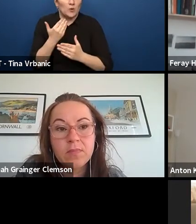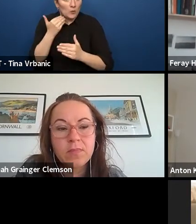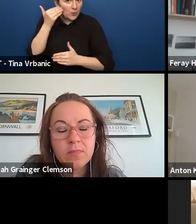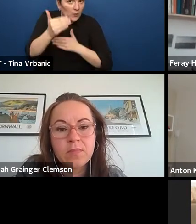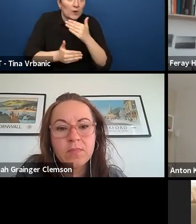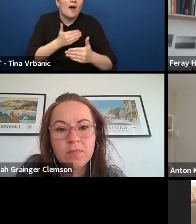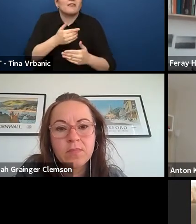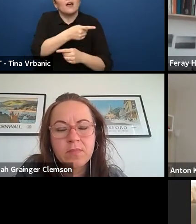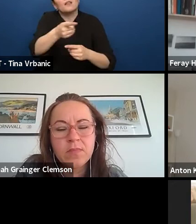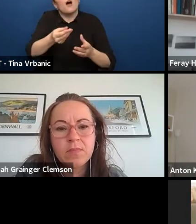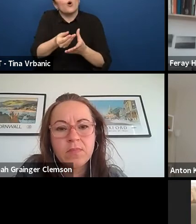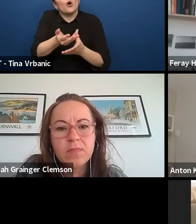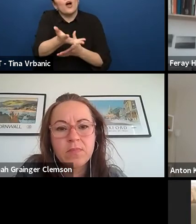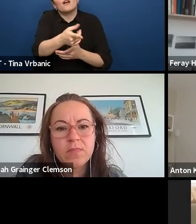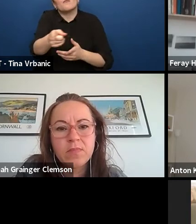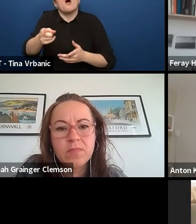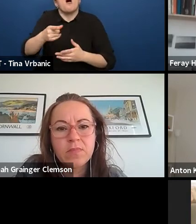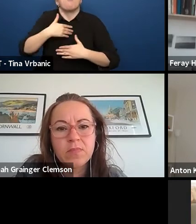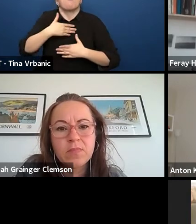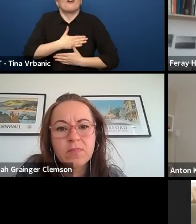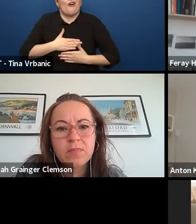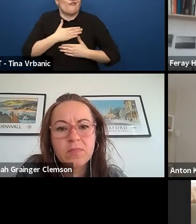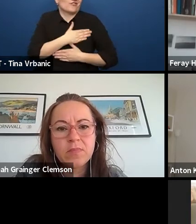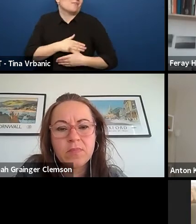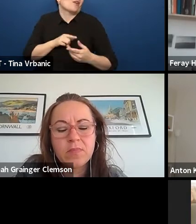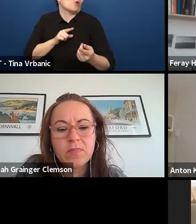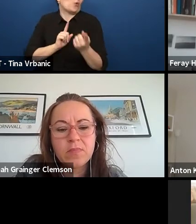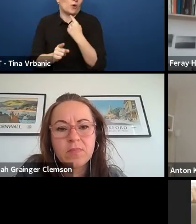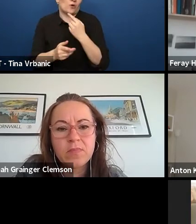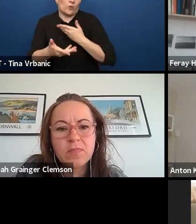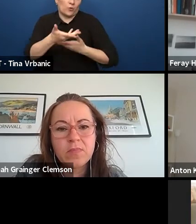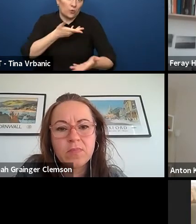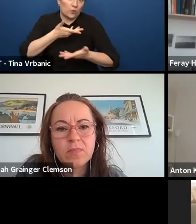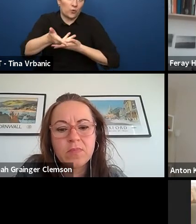and be the part of the dialogue or be the start of the dialogue.